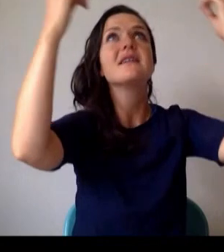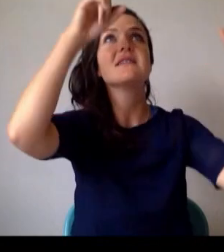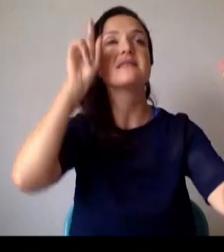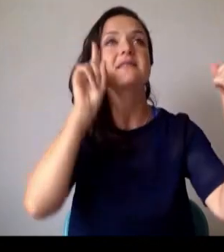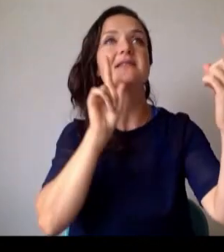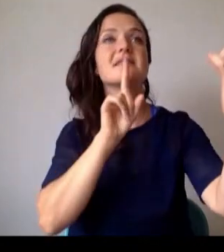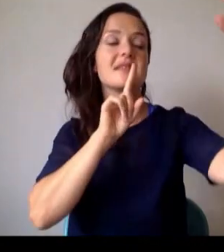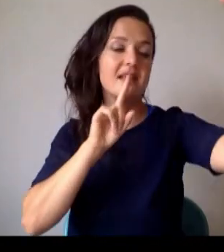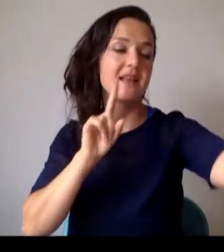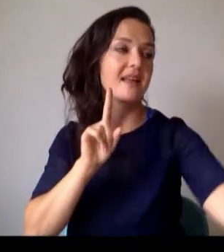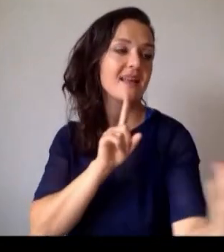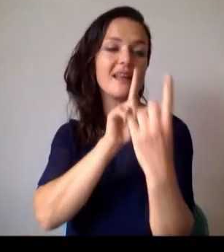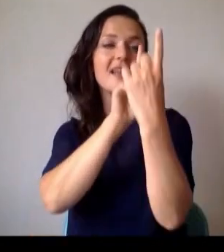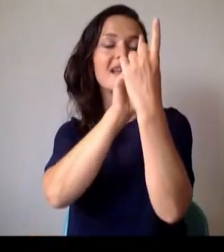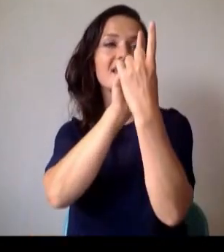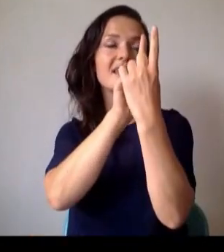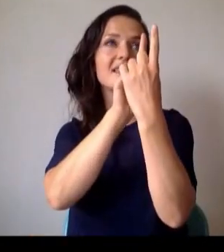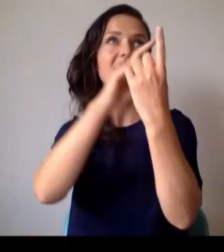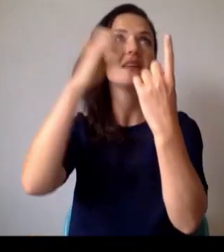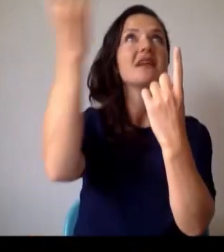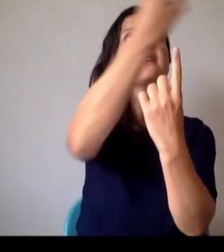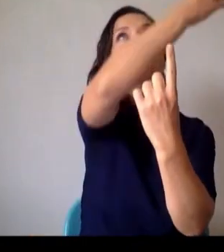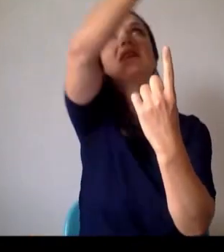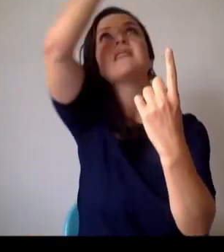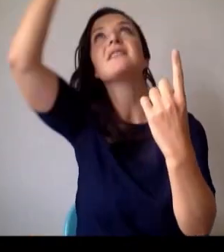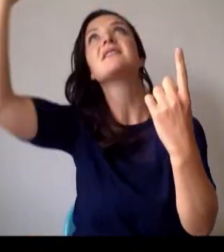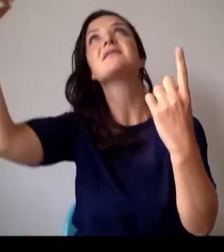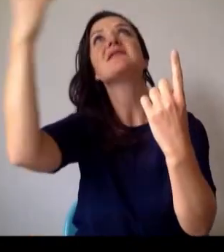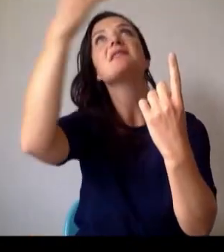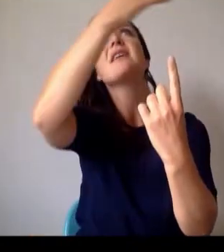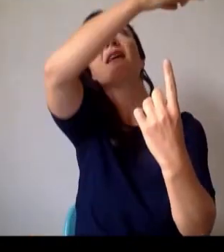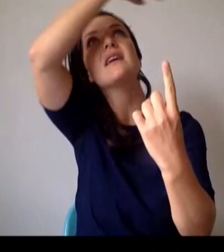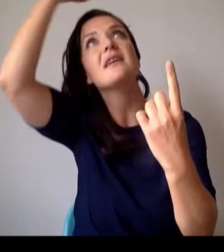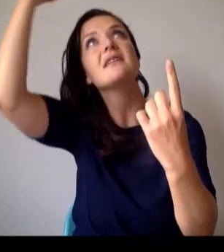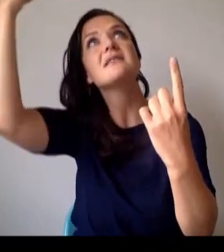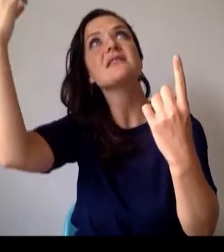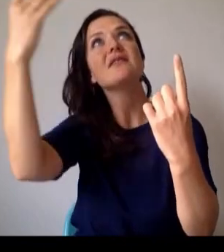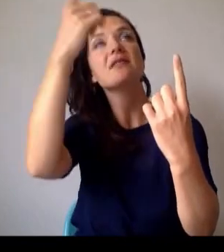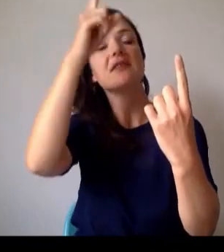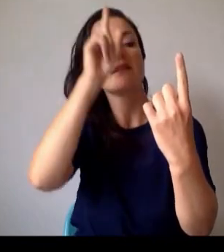Underneath the stars you left me